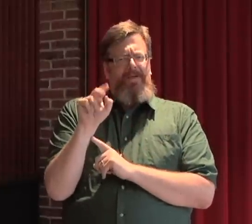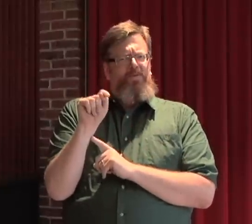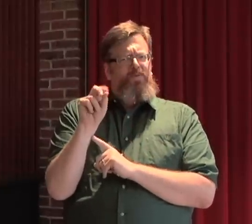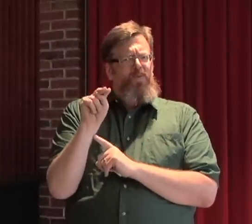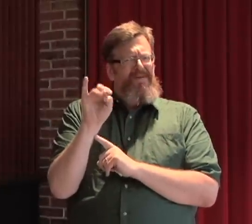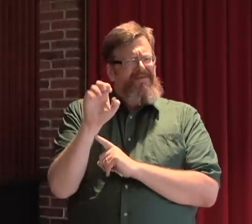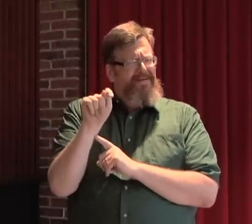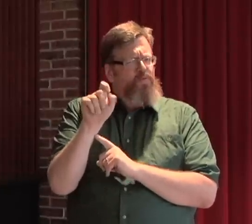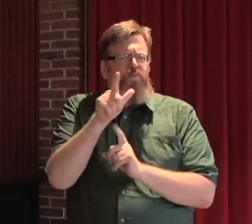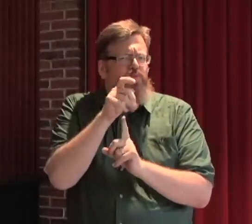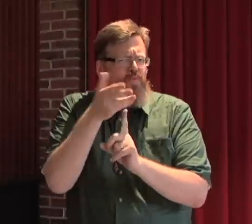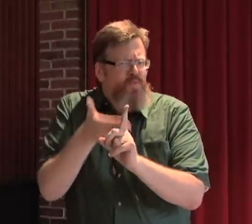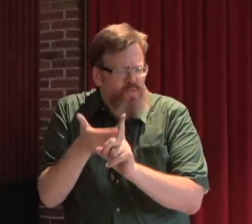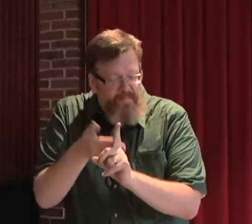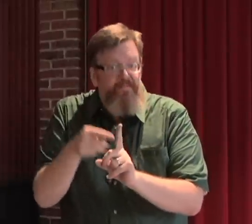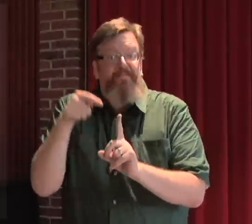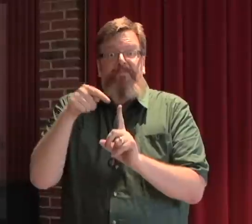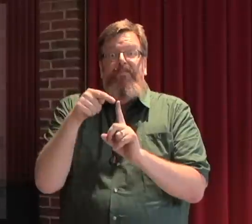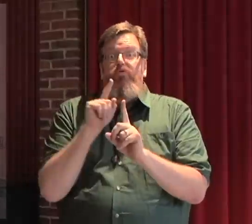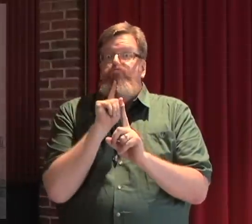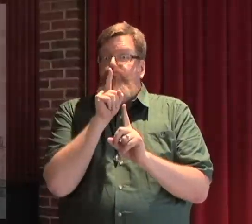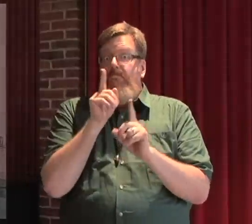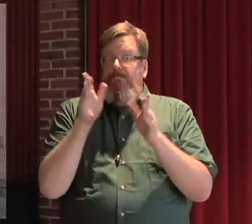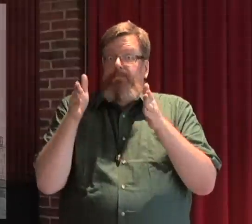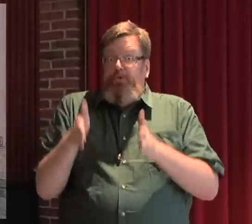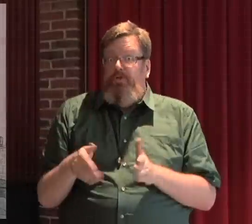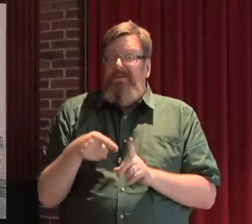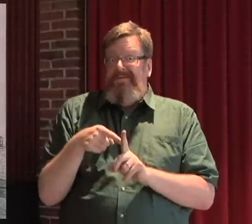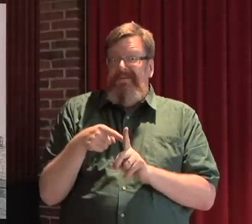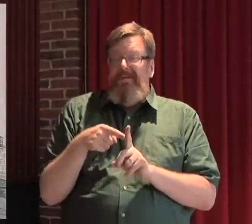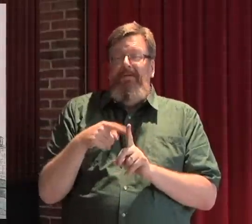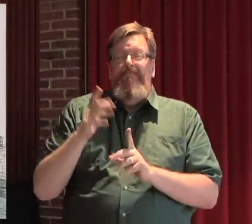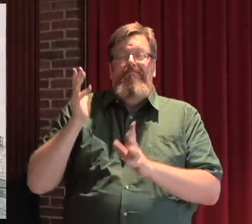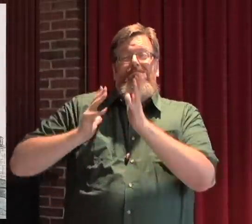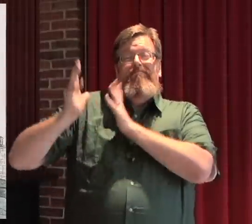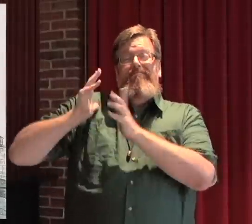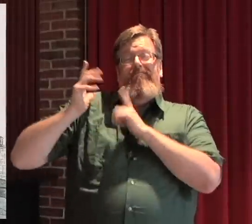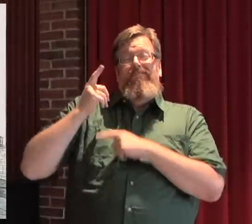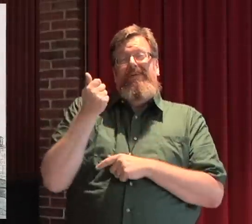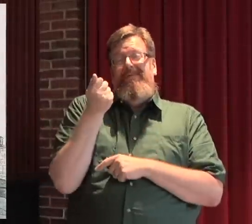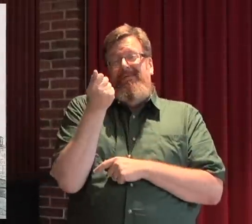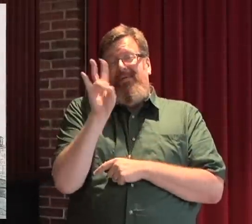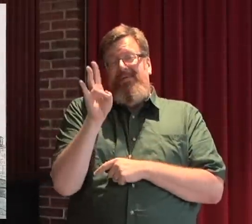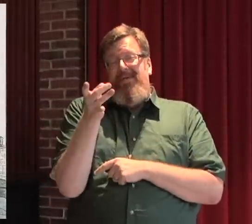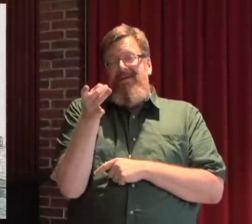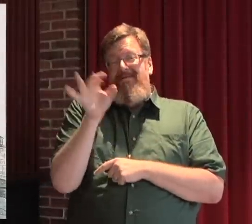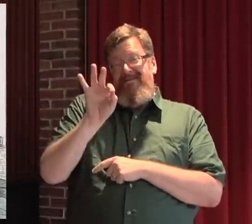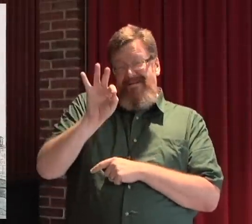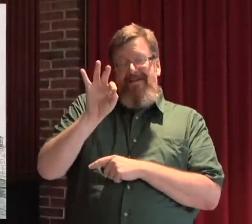are a little bit about Marie Antoinette. Marie is a historical figure as most of you know.